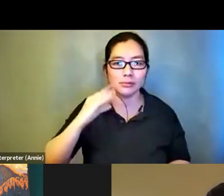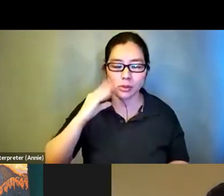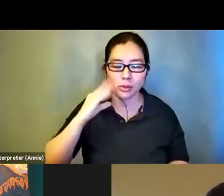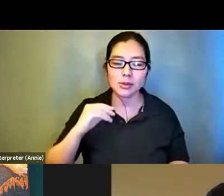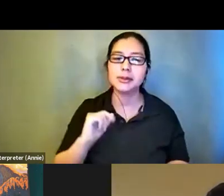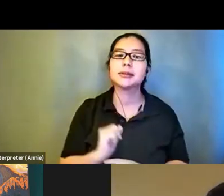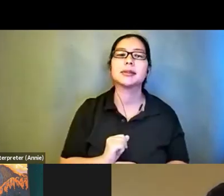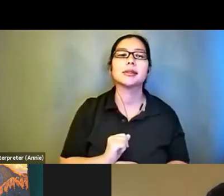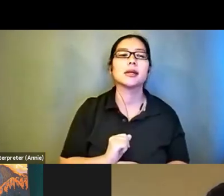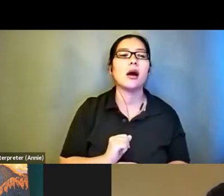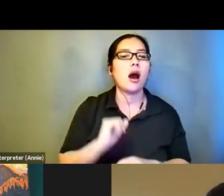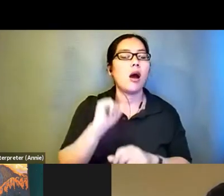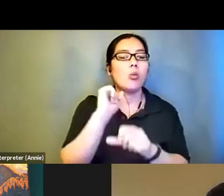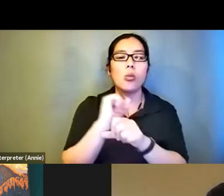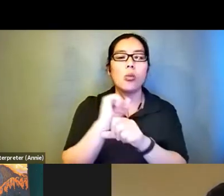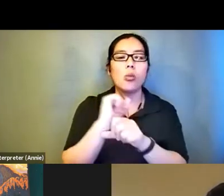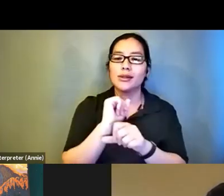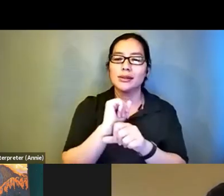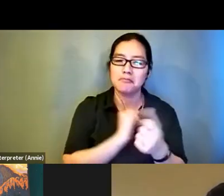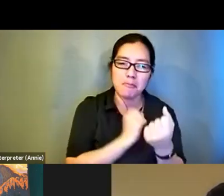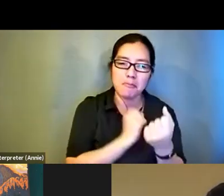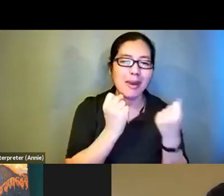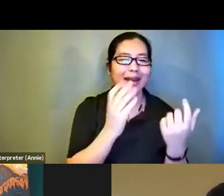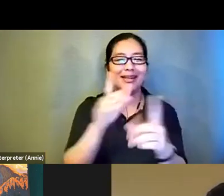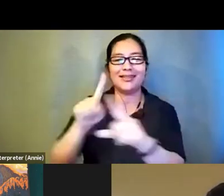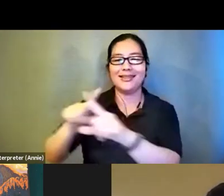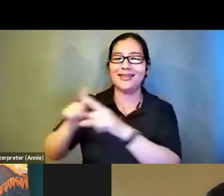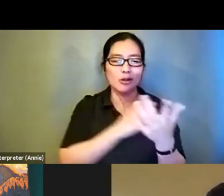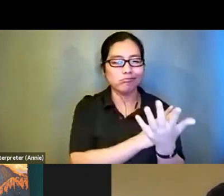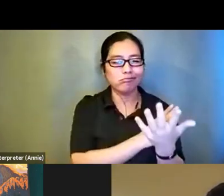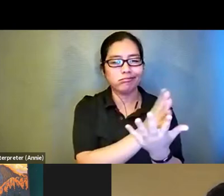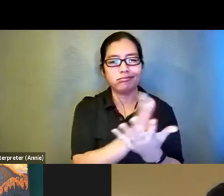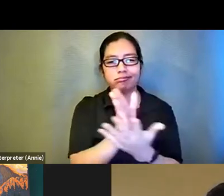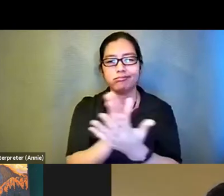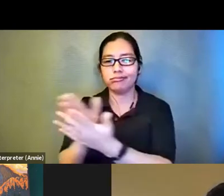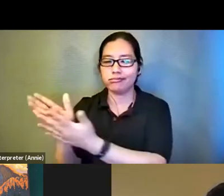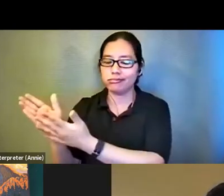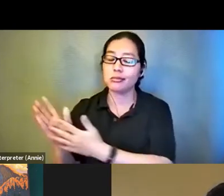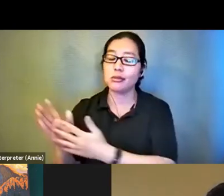ple mediums. I've been a competitive tap dancer as a